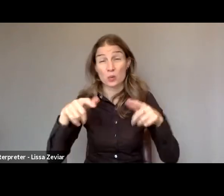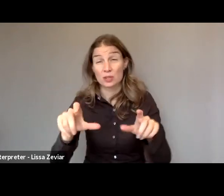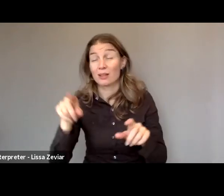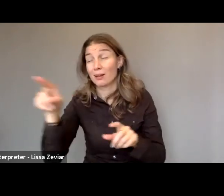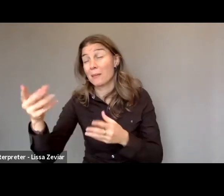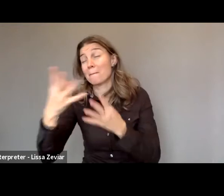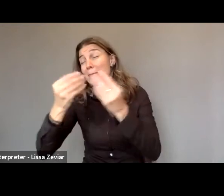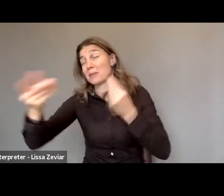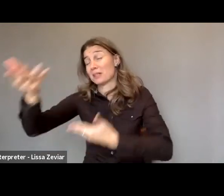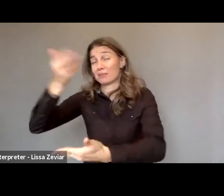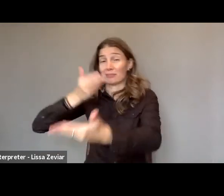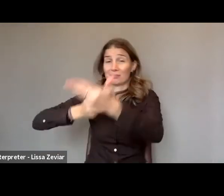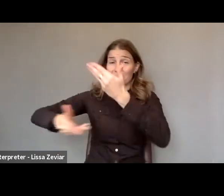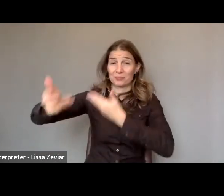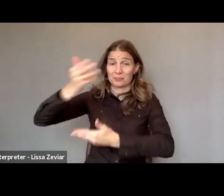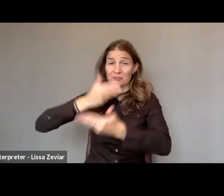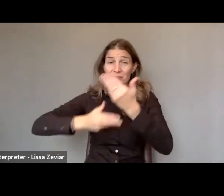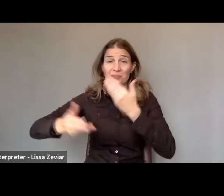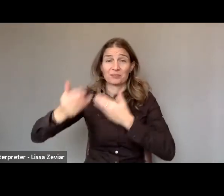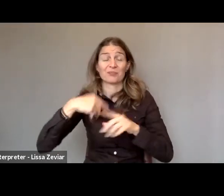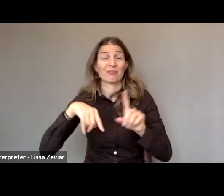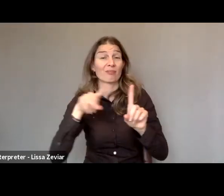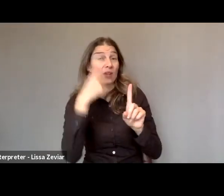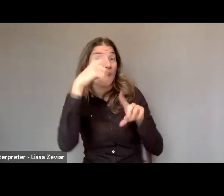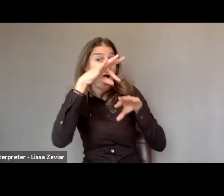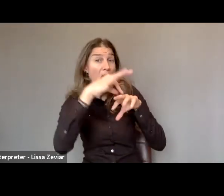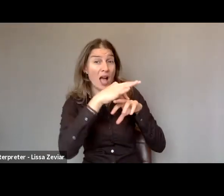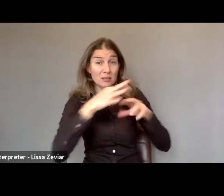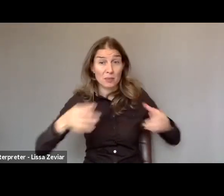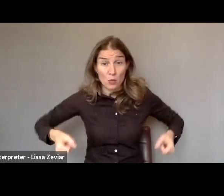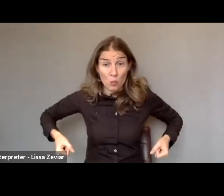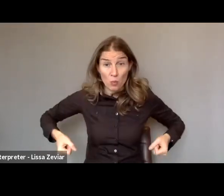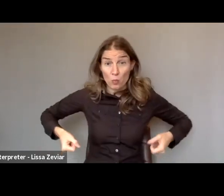For example, husband pushing his wife in a wheelchair into a slopping street